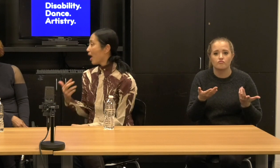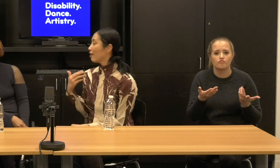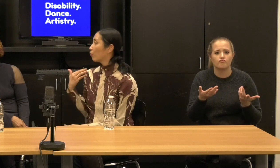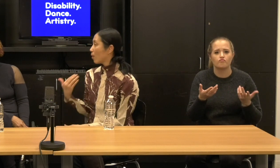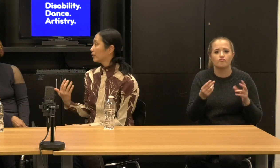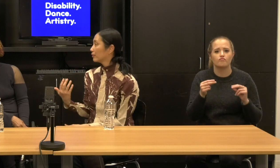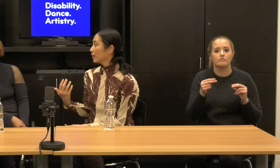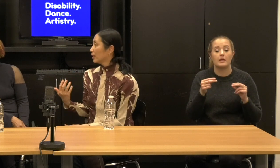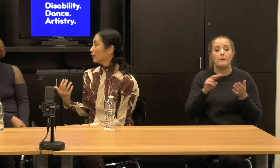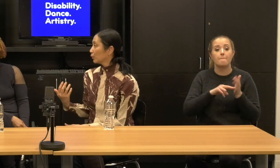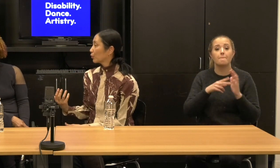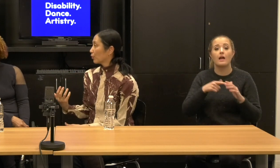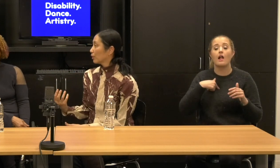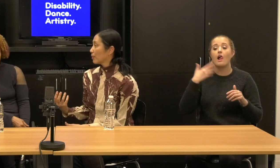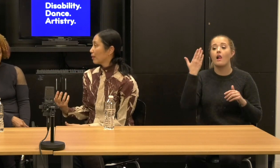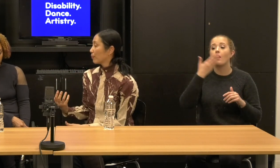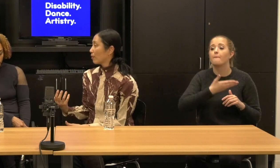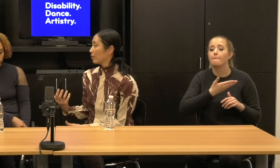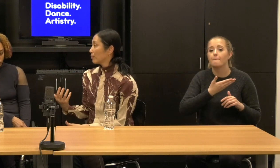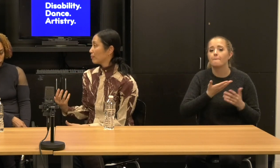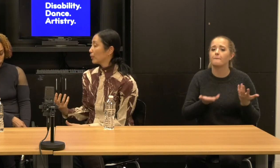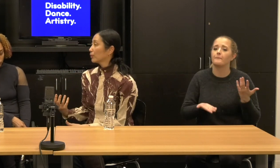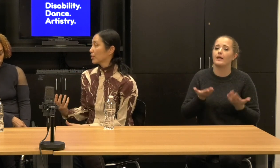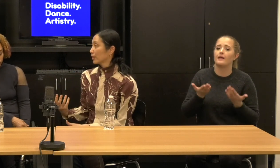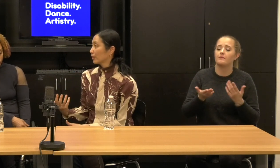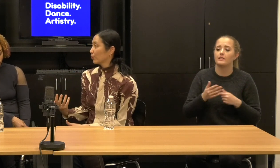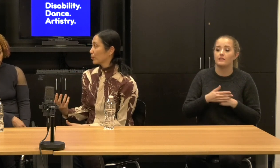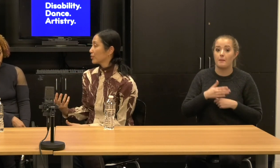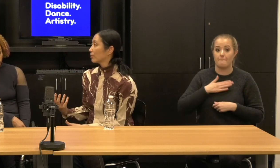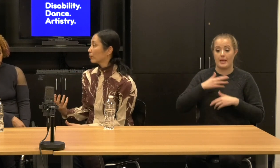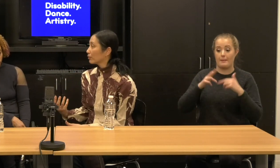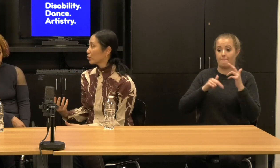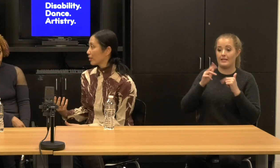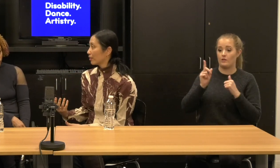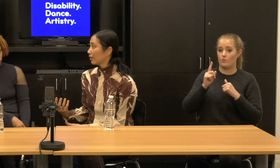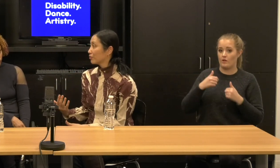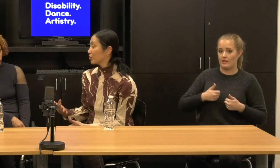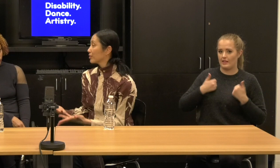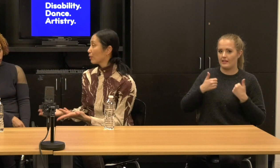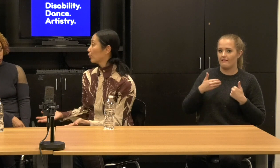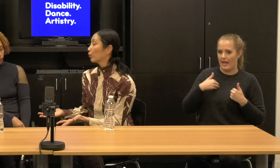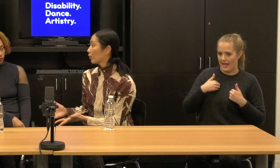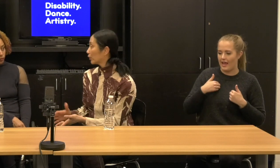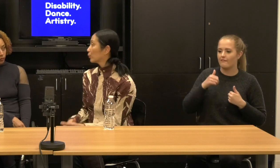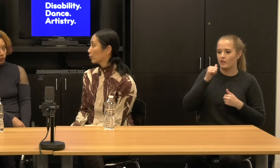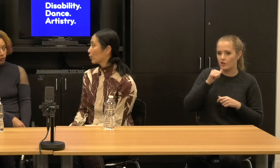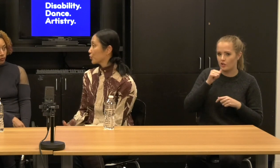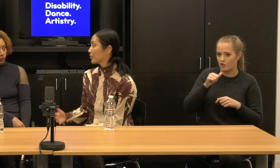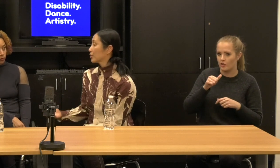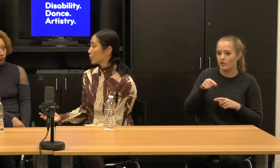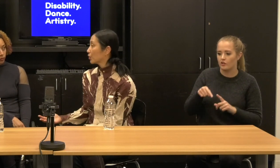I have one little girl in my, in my building who is in a wheelchair and she's now no longer a little girl.